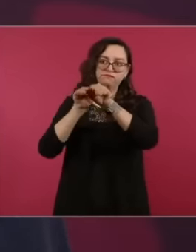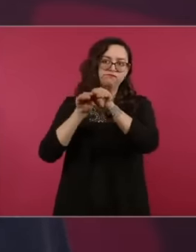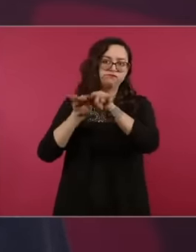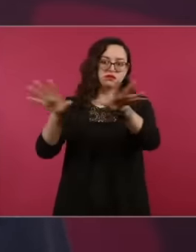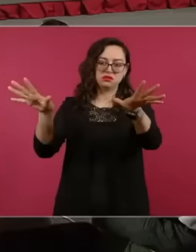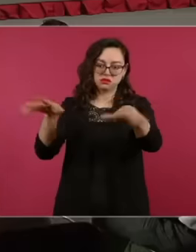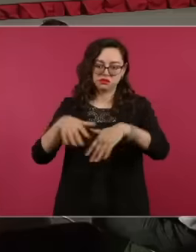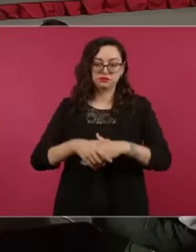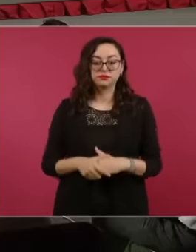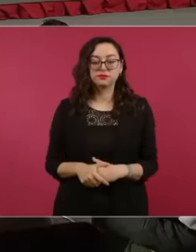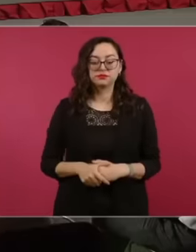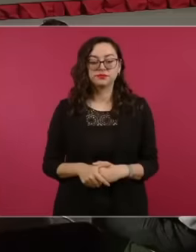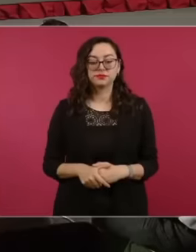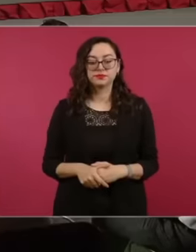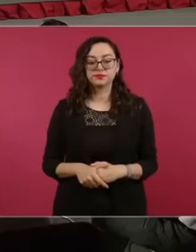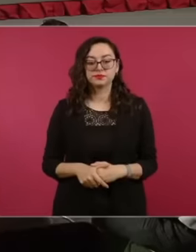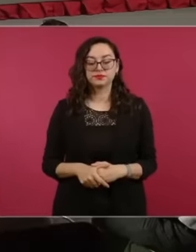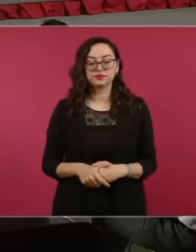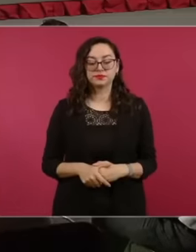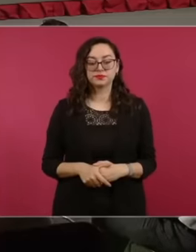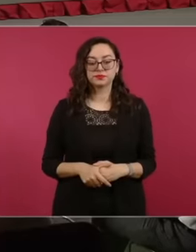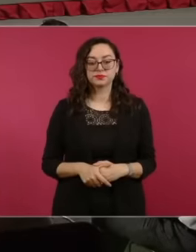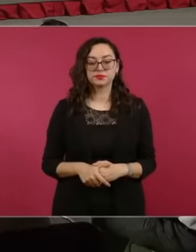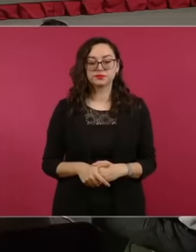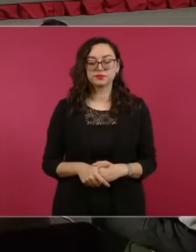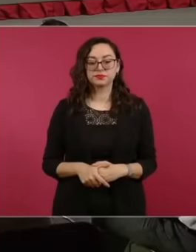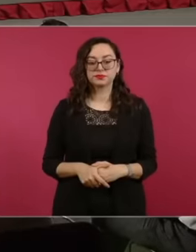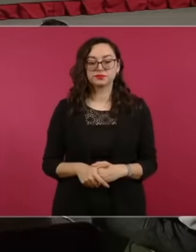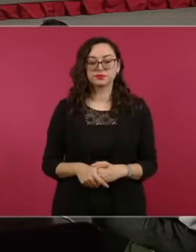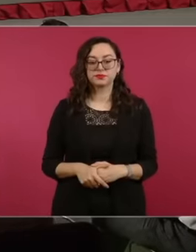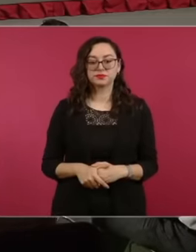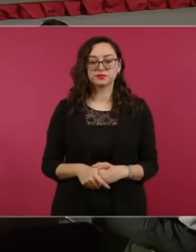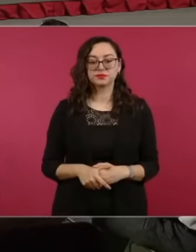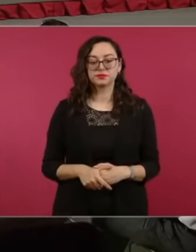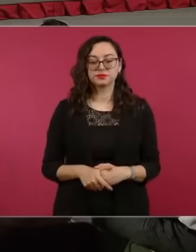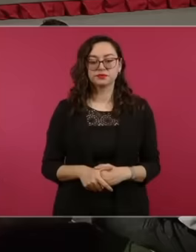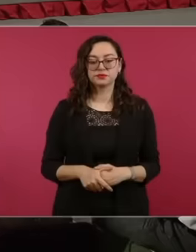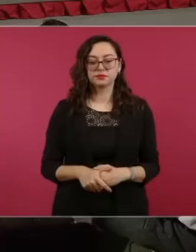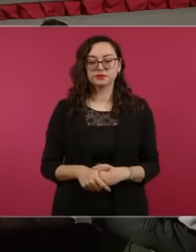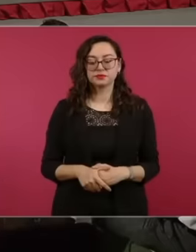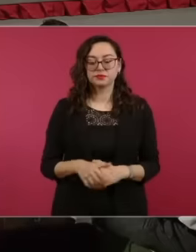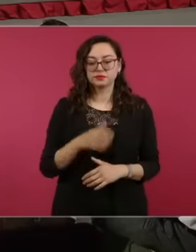Thank you very much